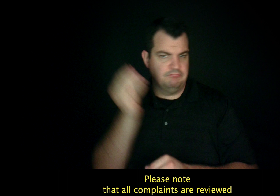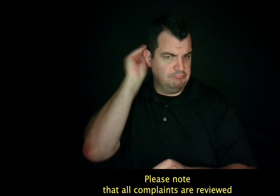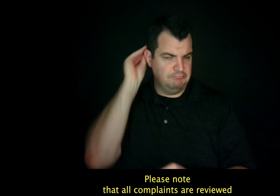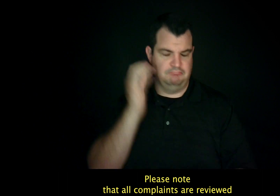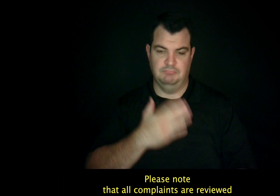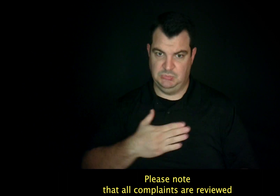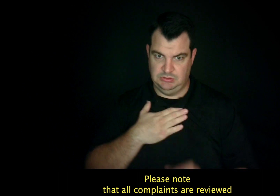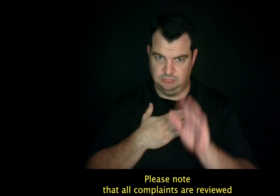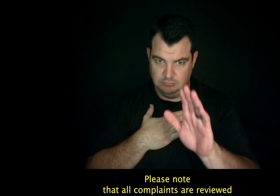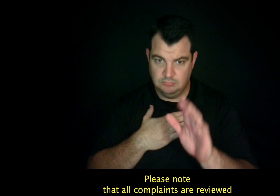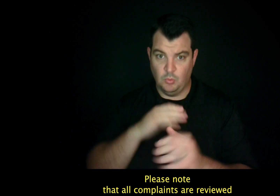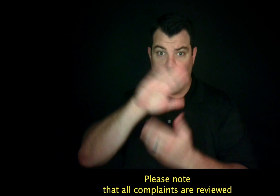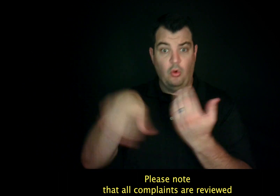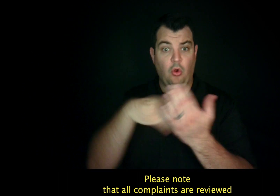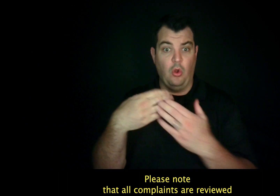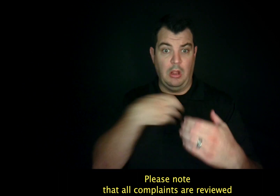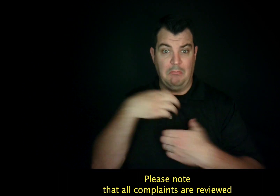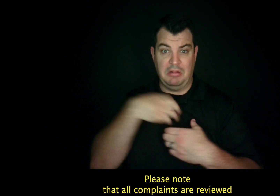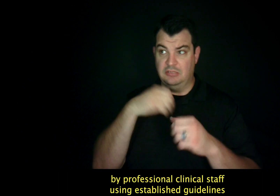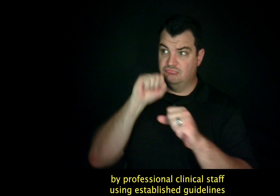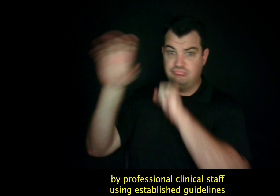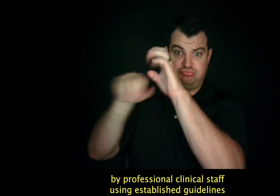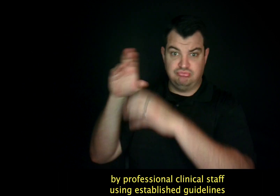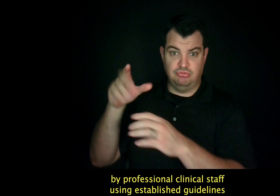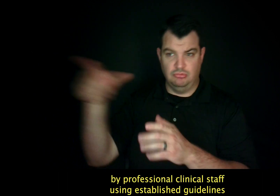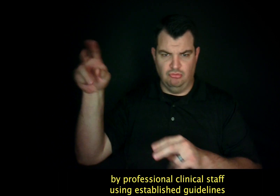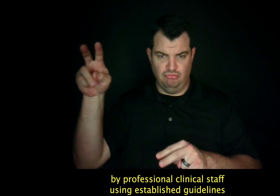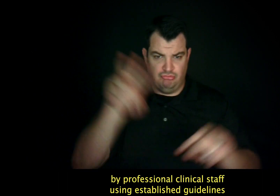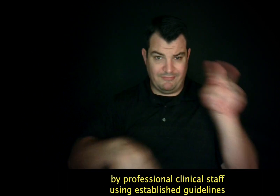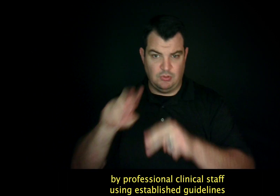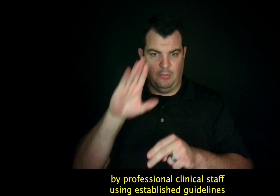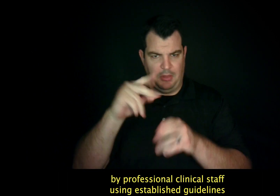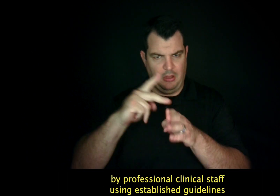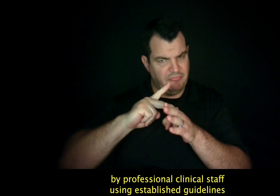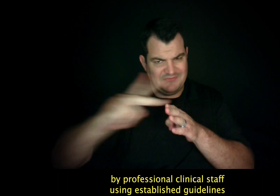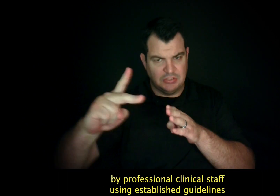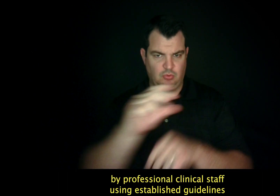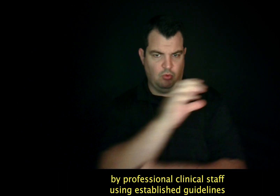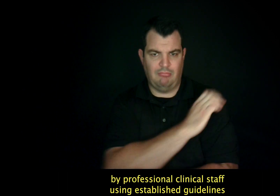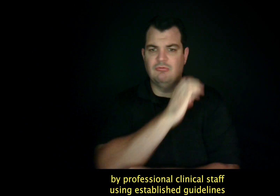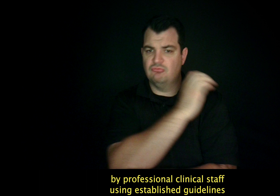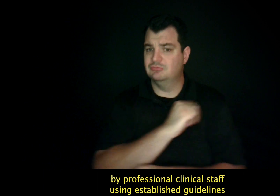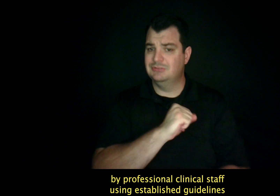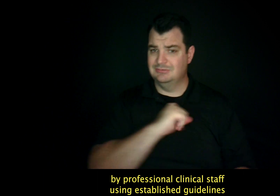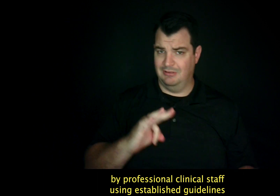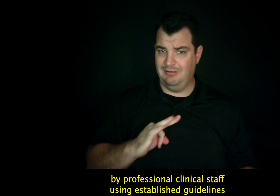Please note that all complaints are reviewed by professional clinical staff using established guidelines